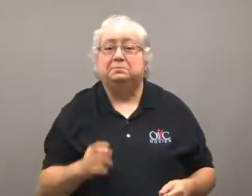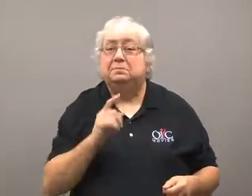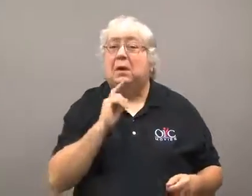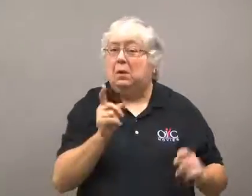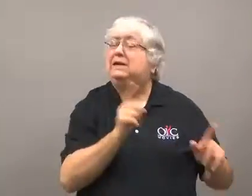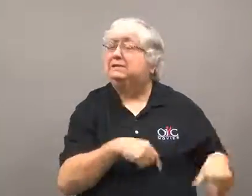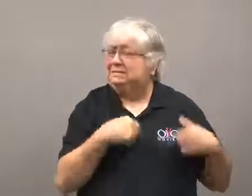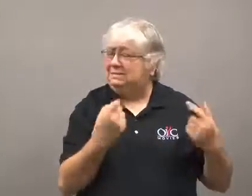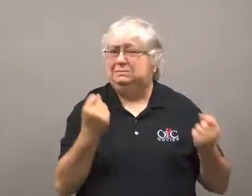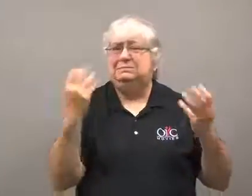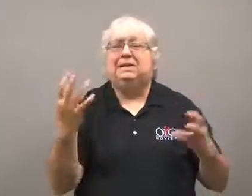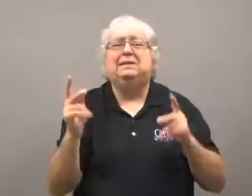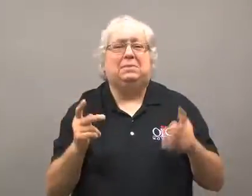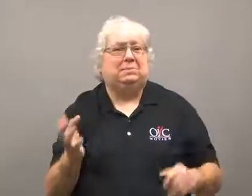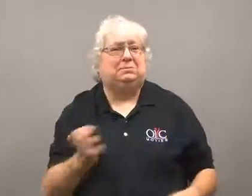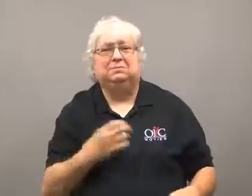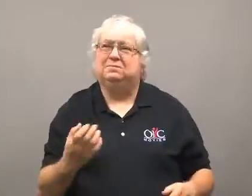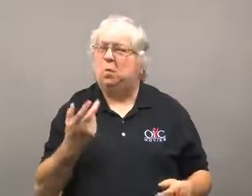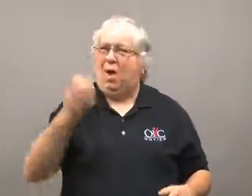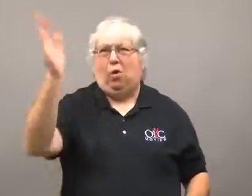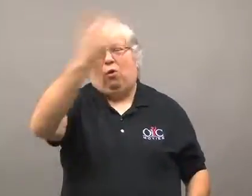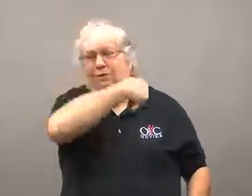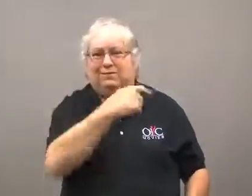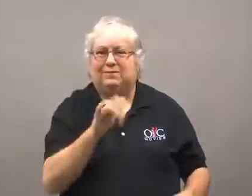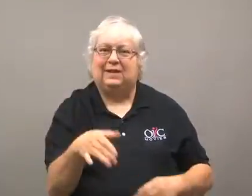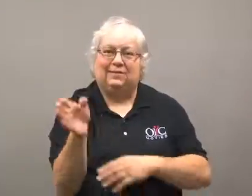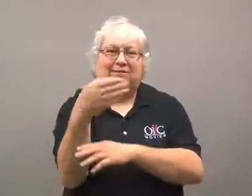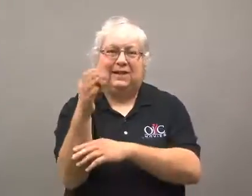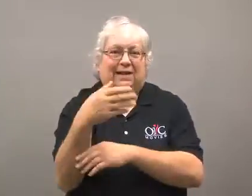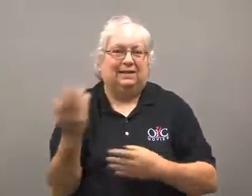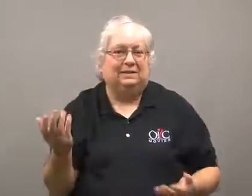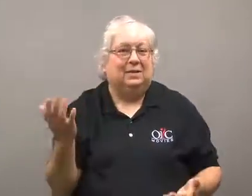During that time, many objected to it, and wanted it taken down.